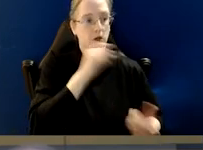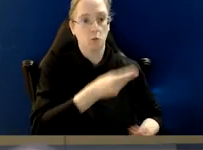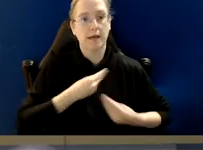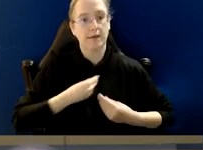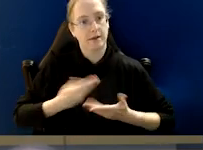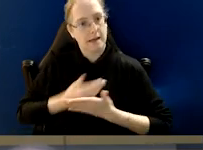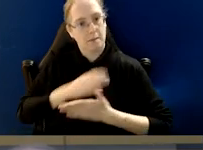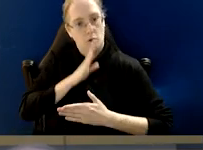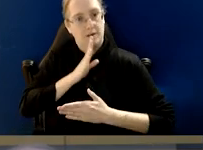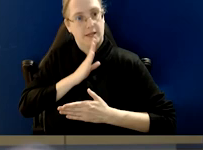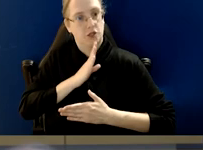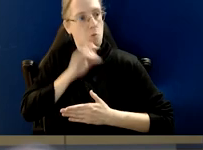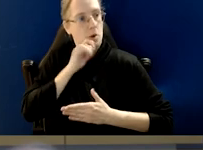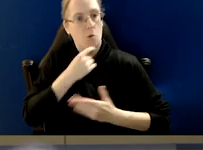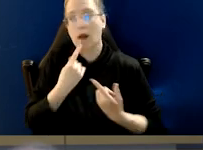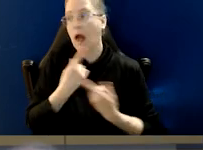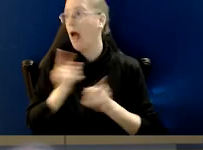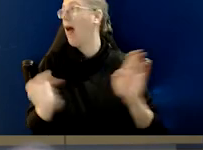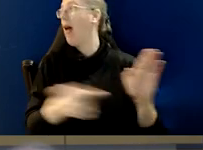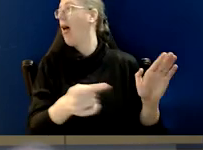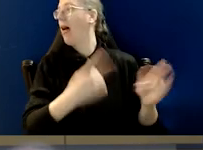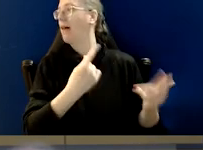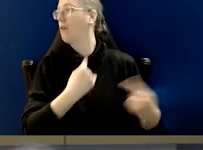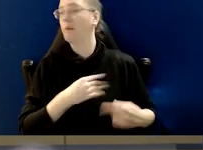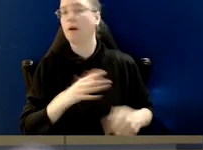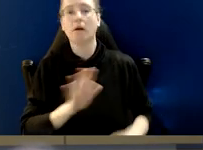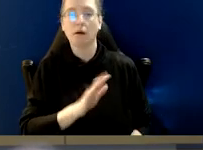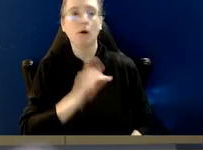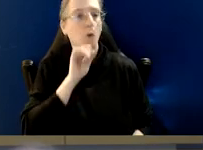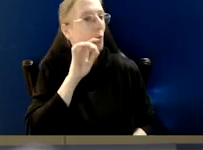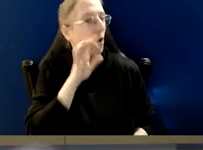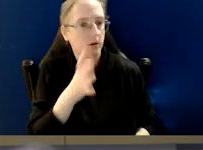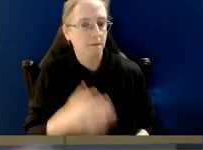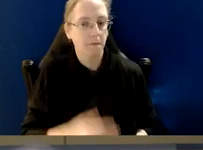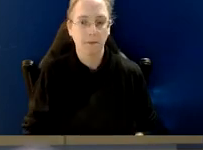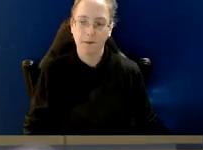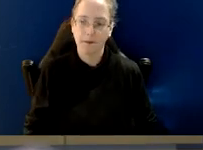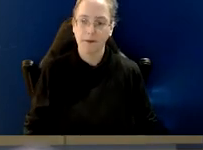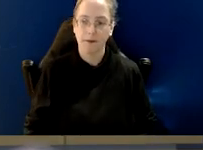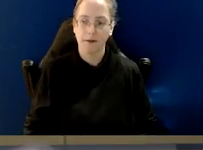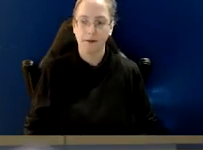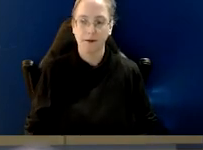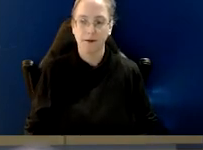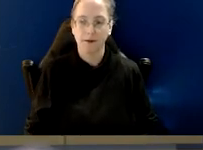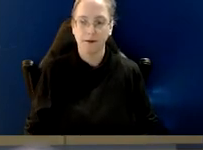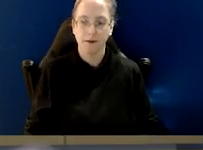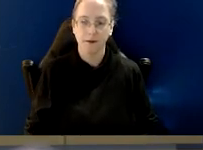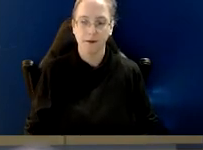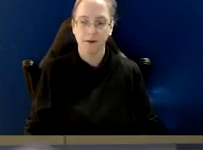will be treated confidentially and that they won't be out as a result. Thanks for that.